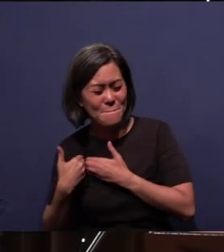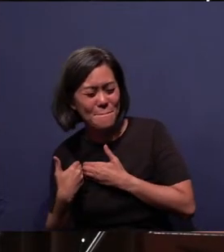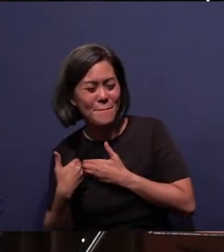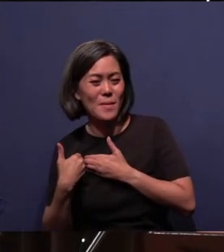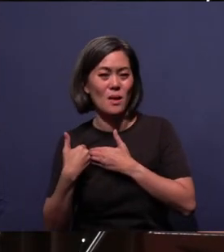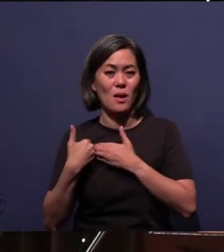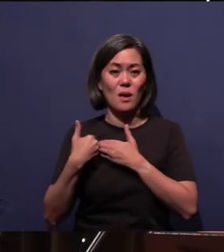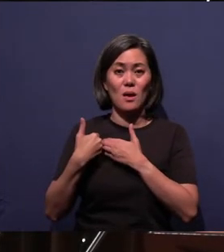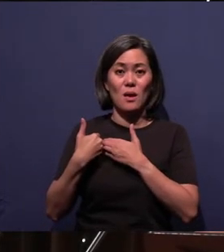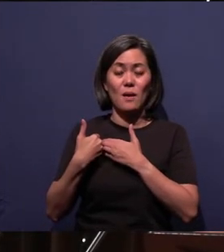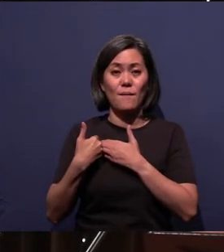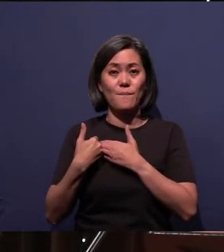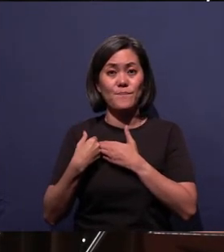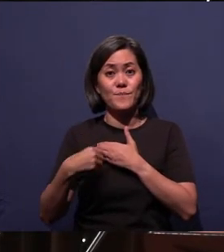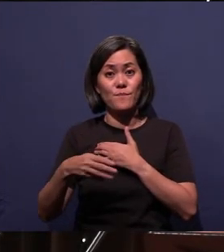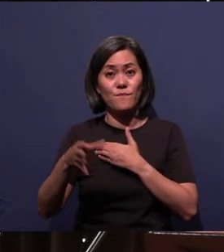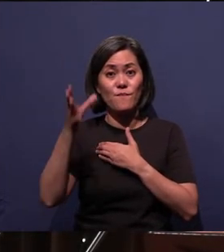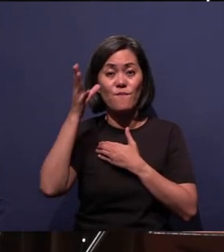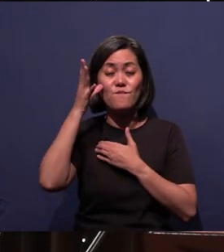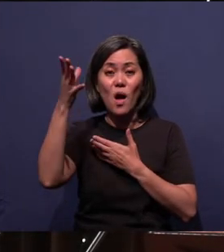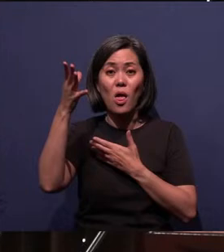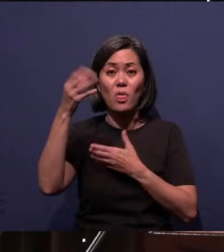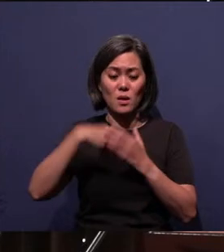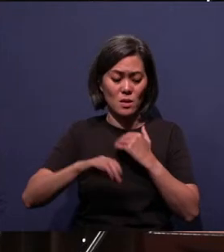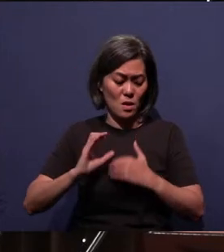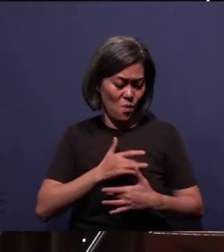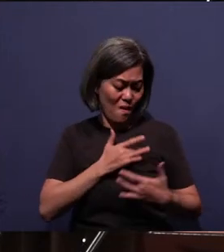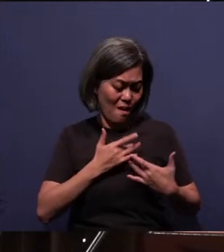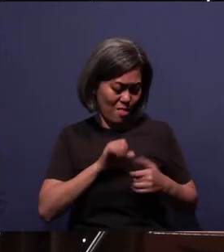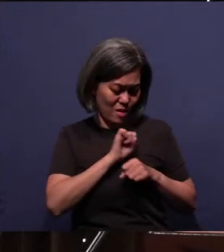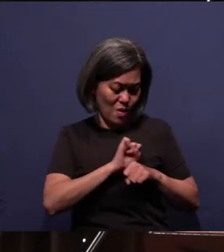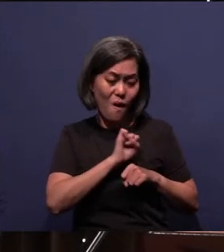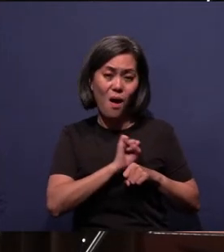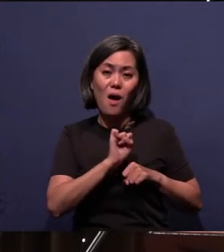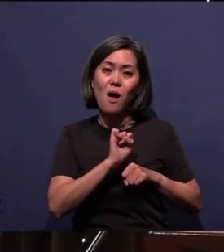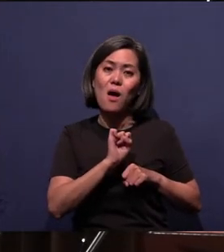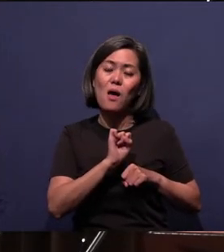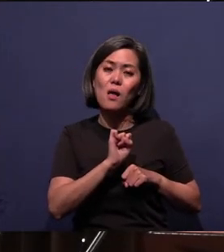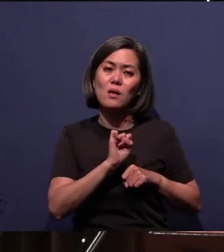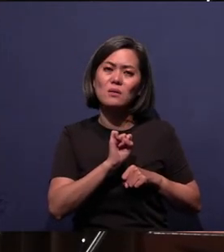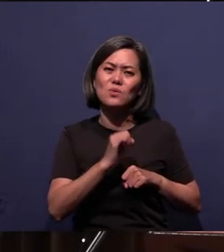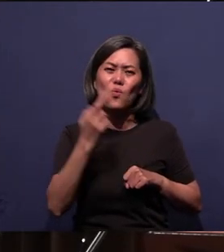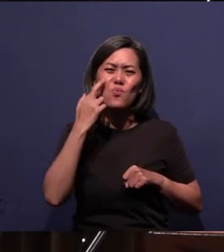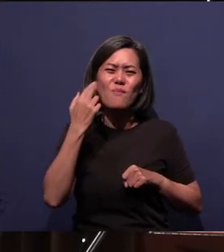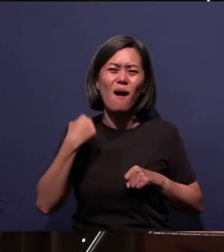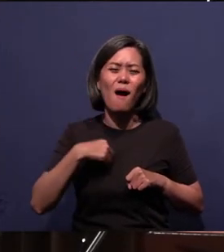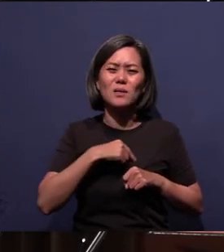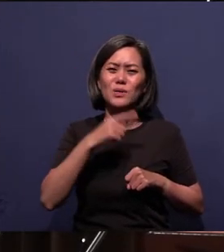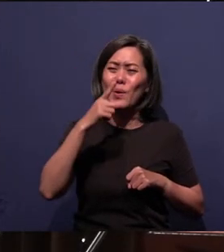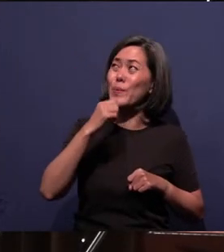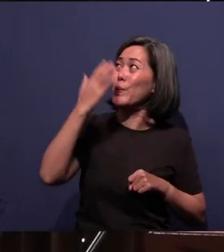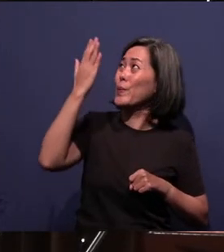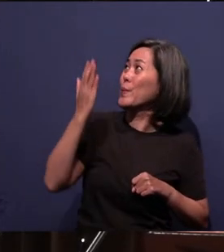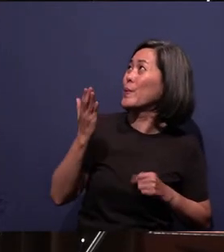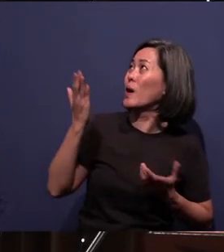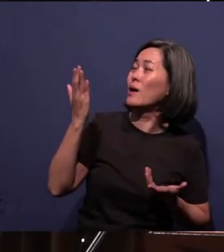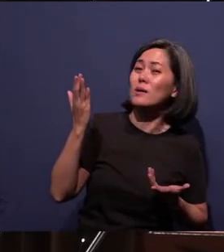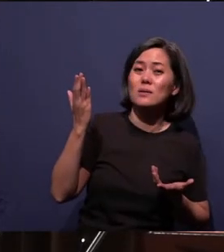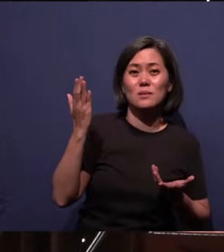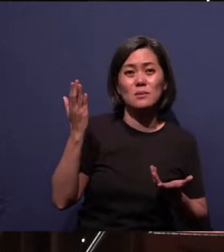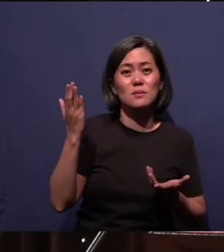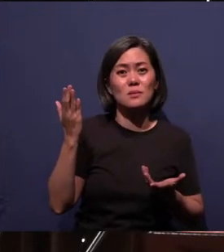Oh, Father, will You work in our hearts and remind us of who You are and what You